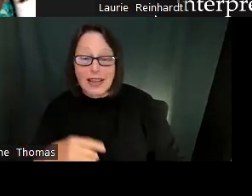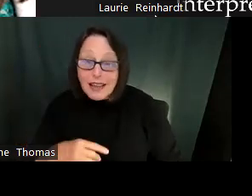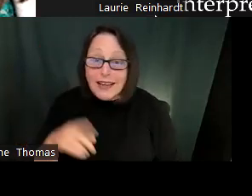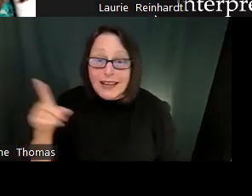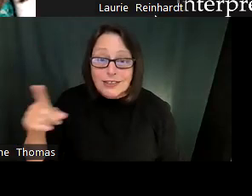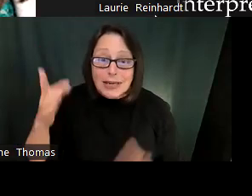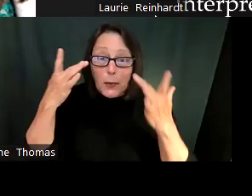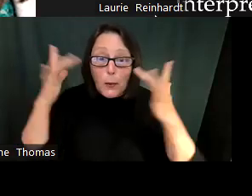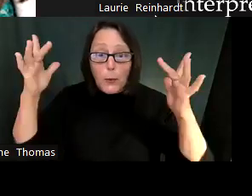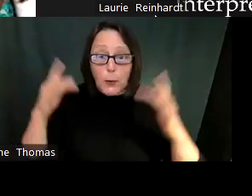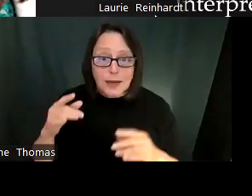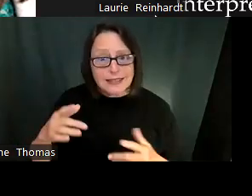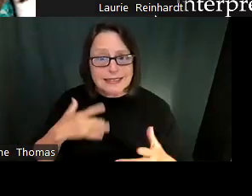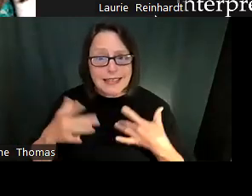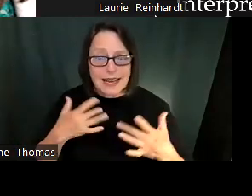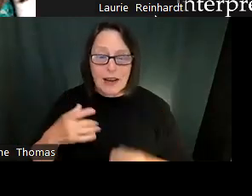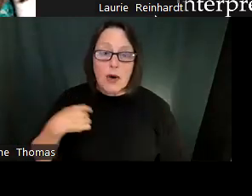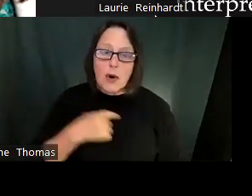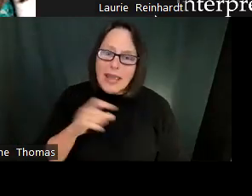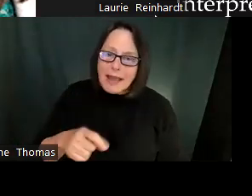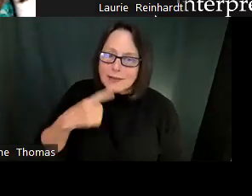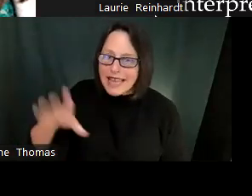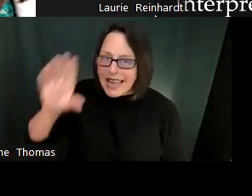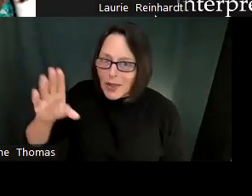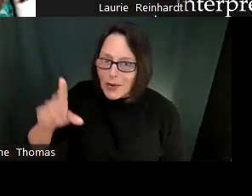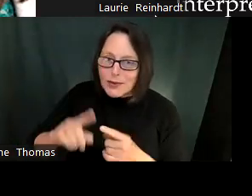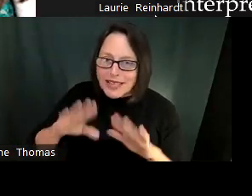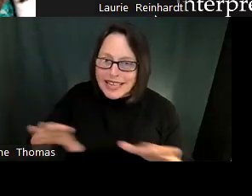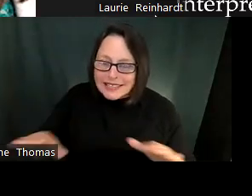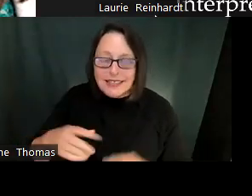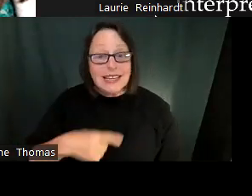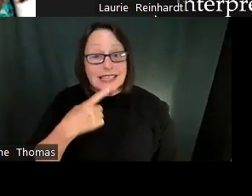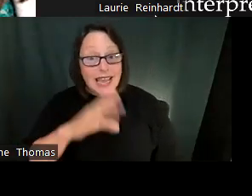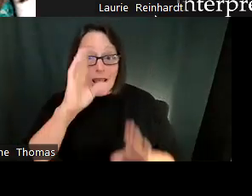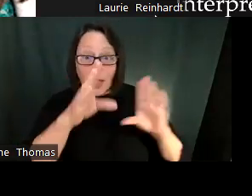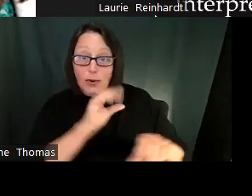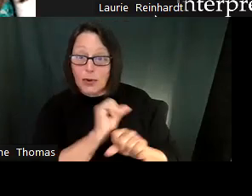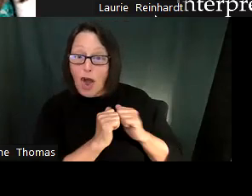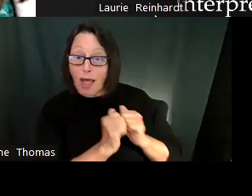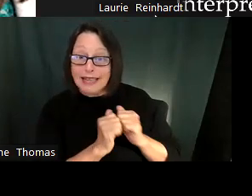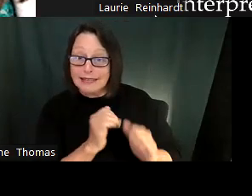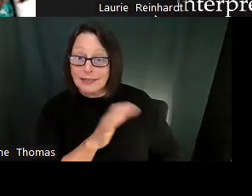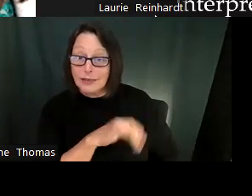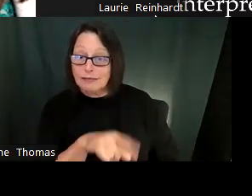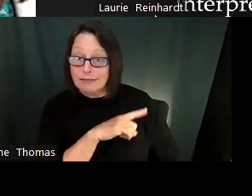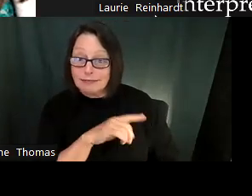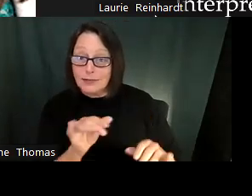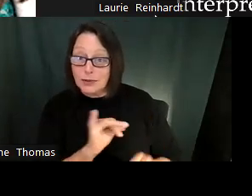I was actually on a trip internationally. A few months ago and we said hello to the barista and she was like oh thank you so much no one said hi to me today Right? And her face just like lit up.